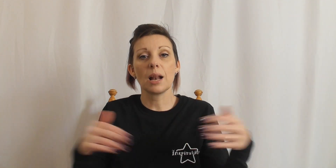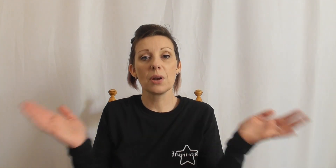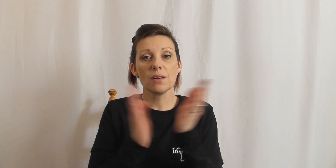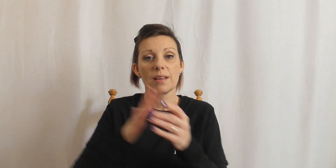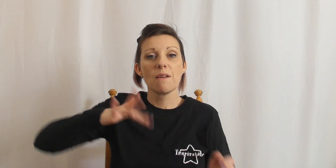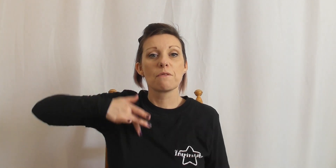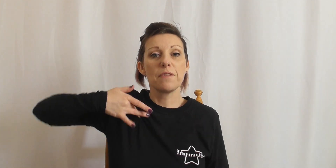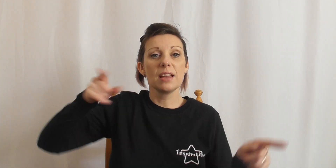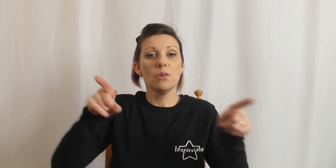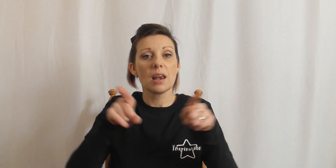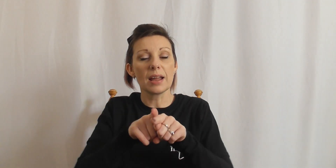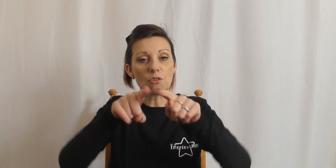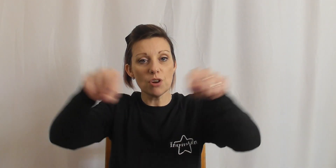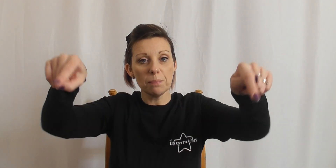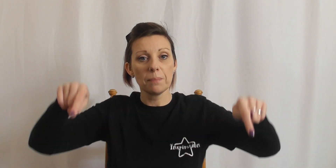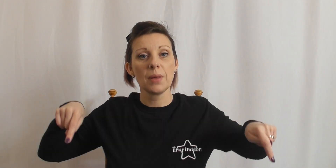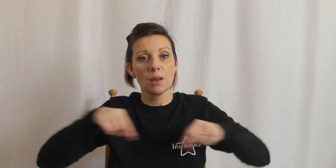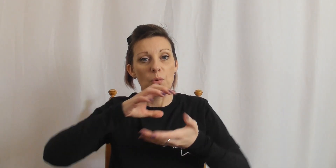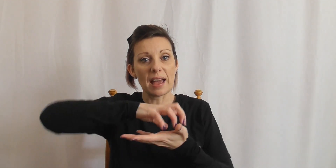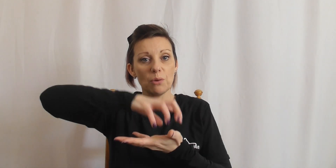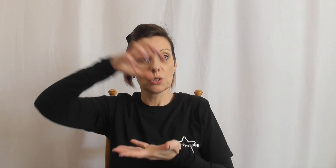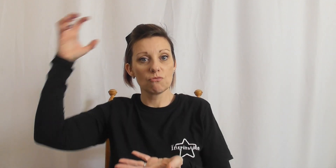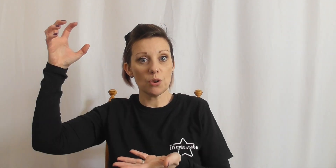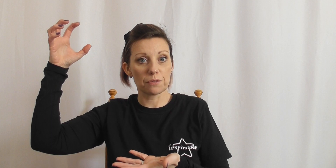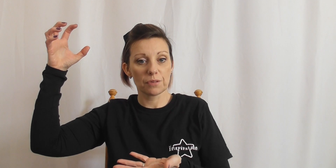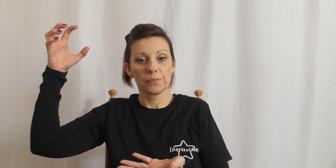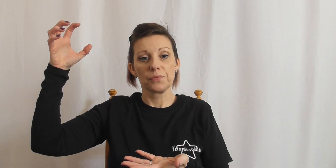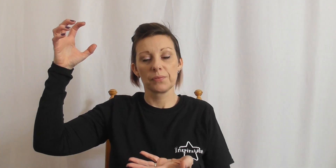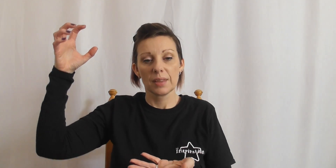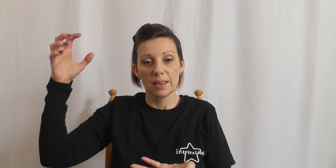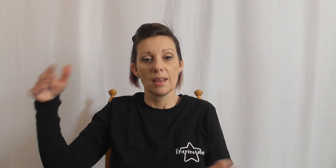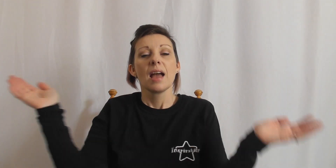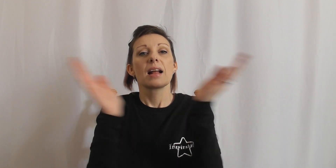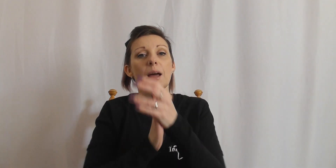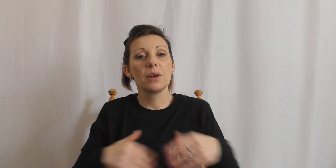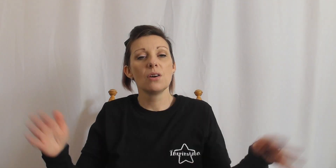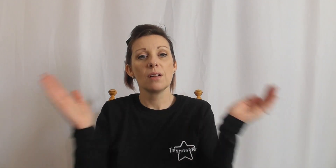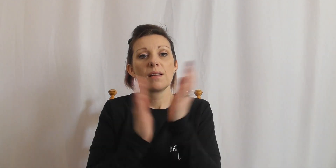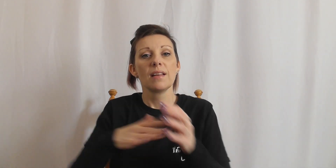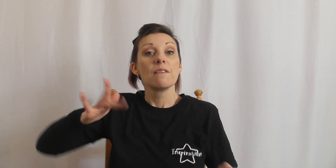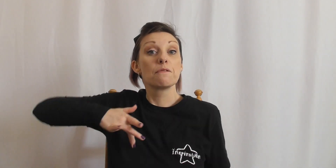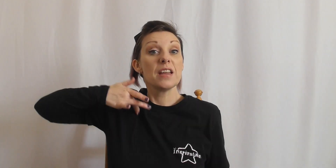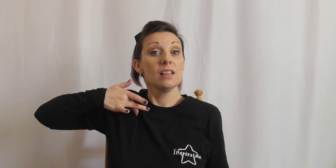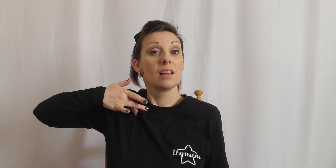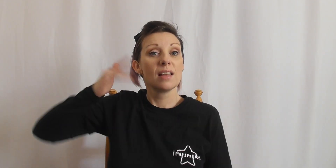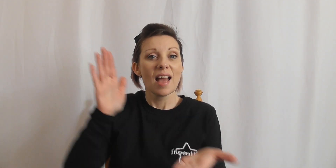clap along feel like a room without roof along clap along feel